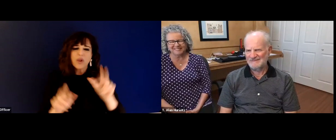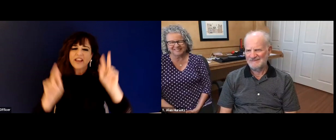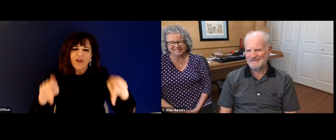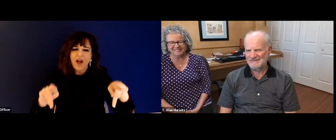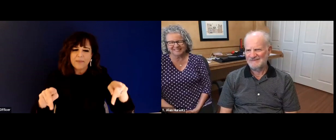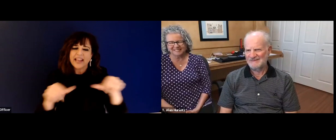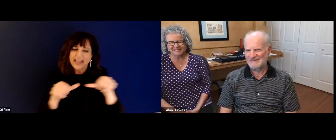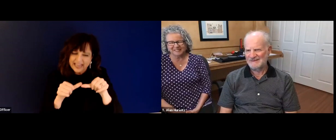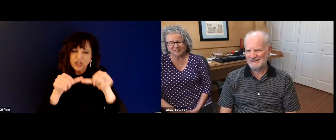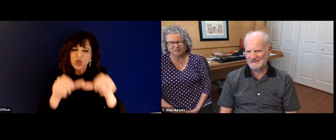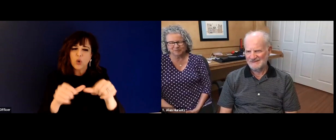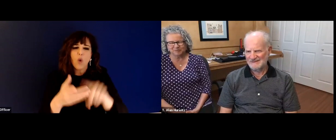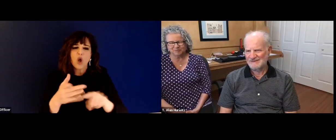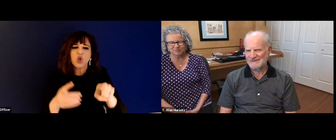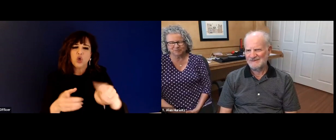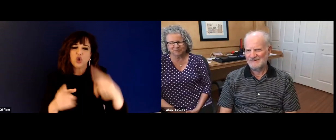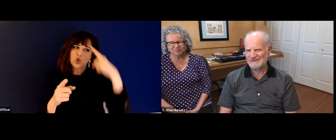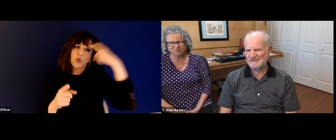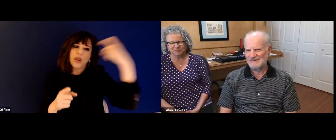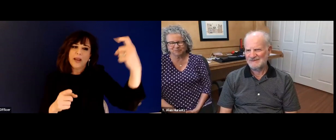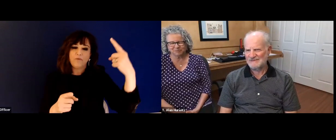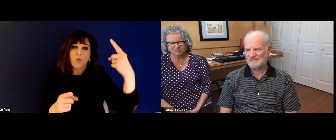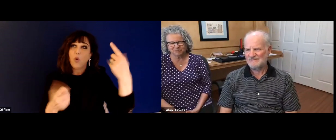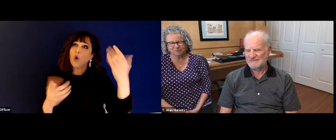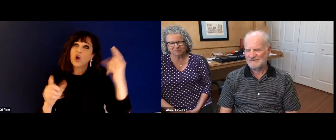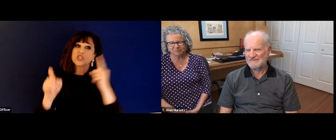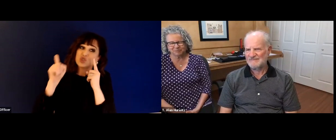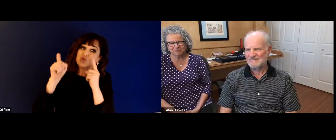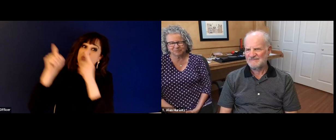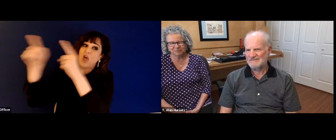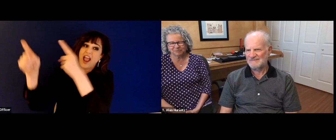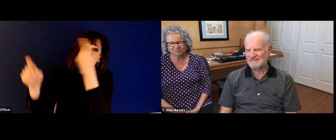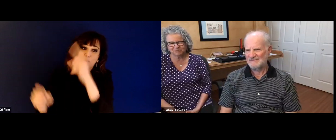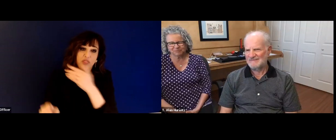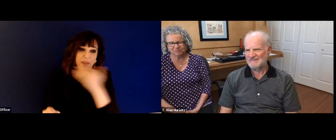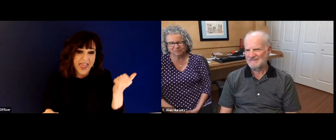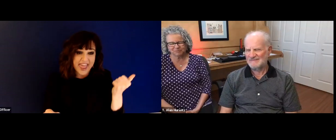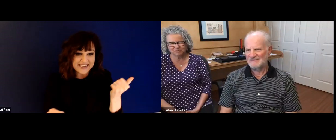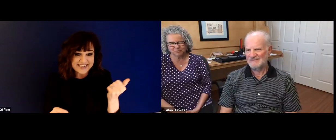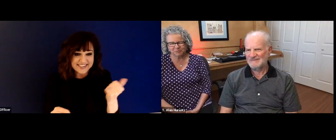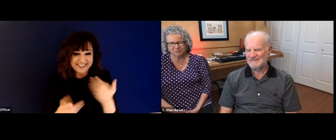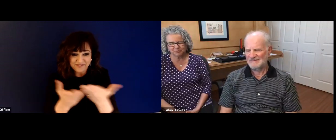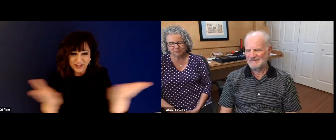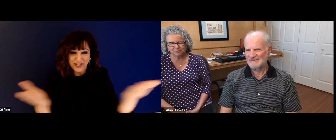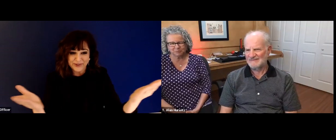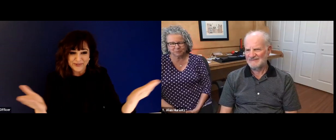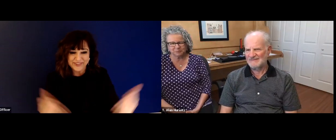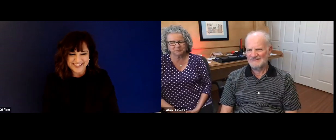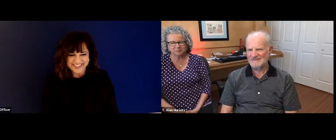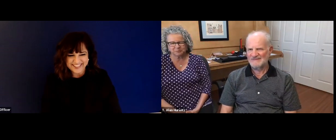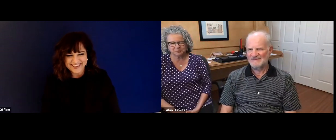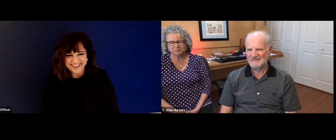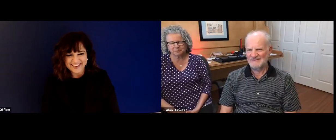that path and follow Alan's advice. You know, eventually your dream will come true. And just don't give up. You want to